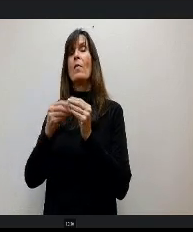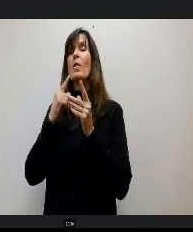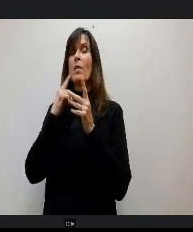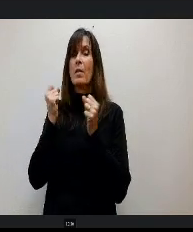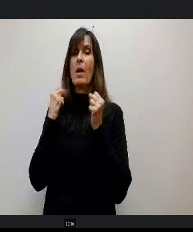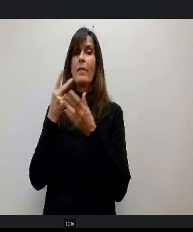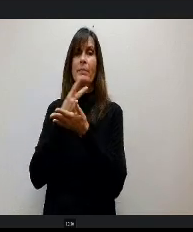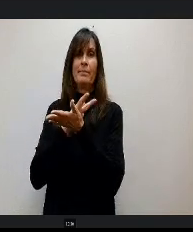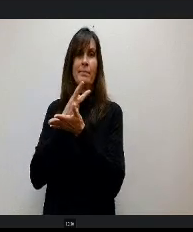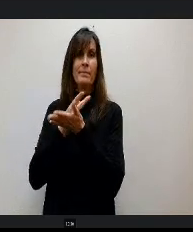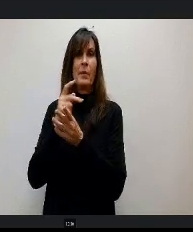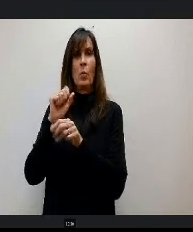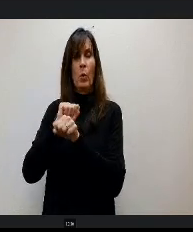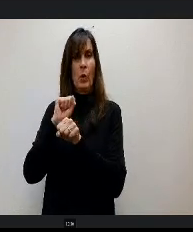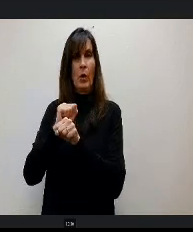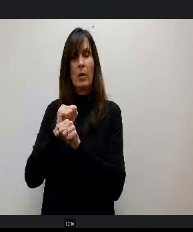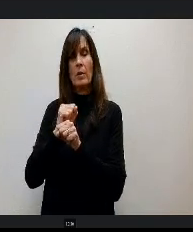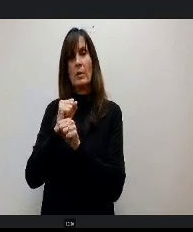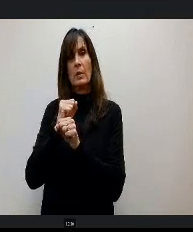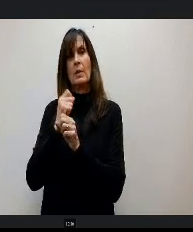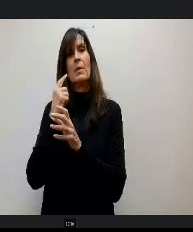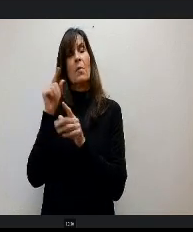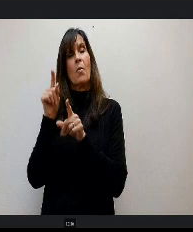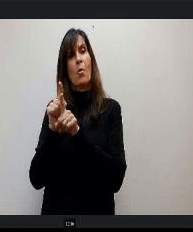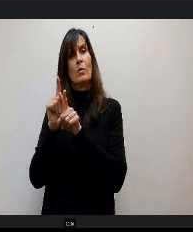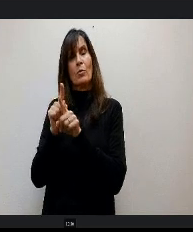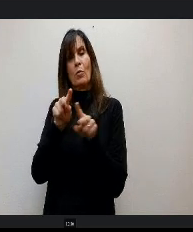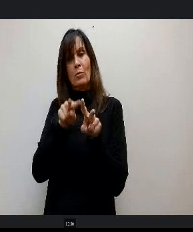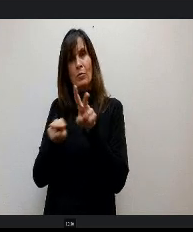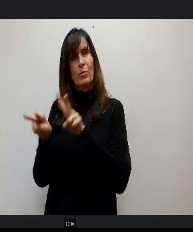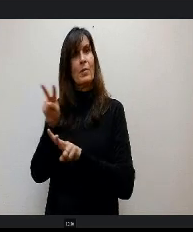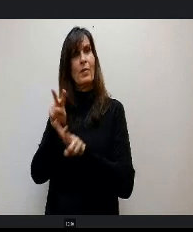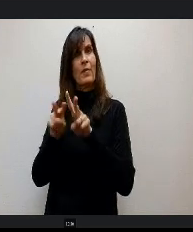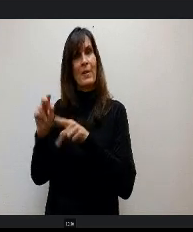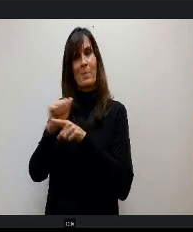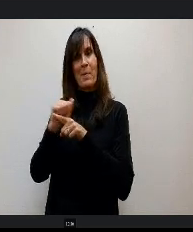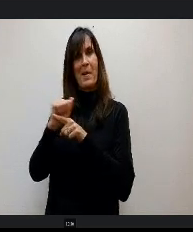coursework and intensive supervised practice hours, all supported by the district's.